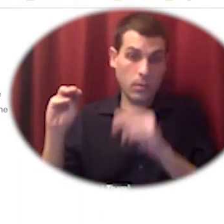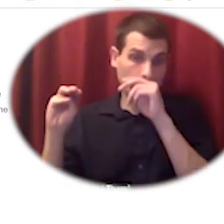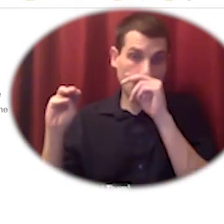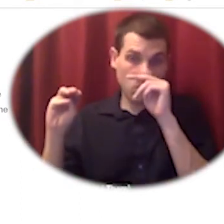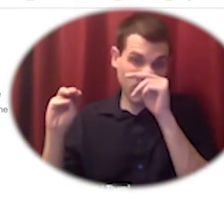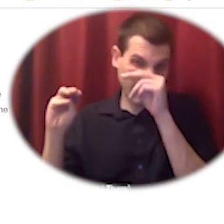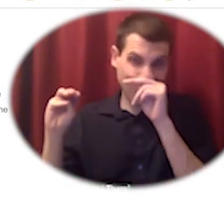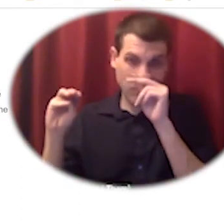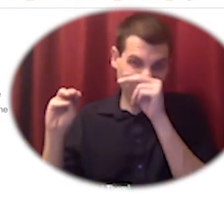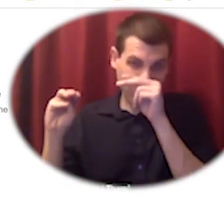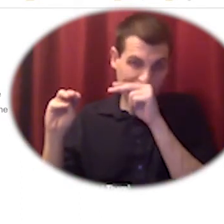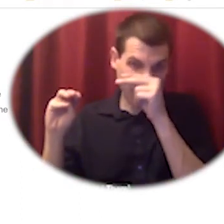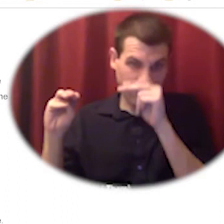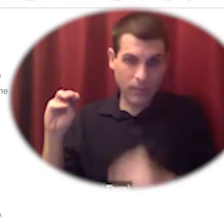close to a million and a half square